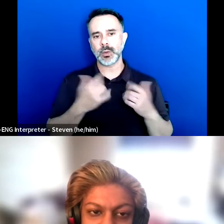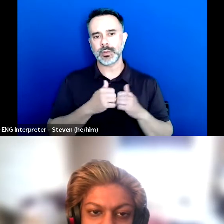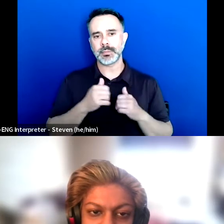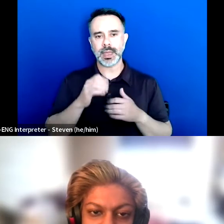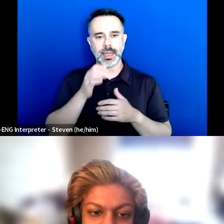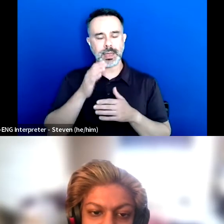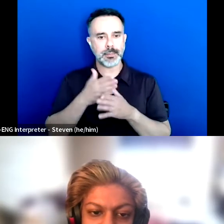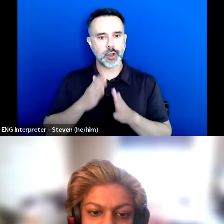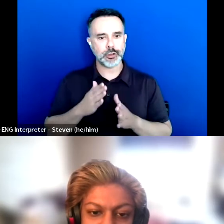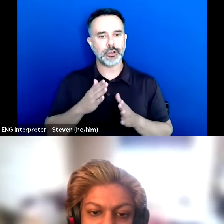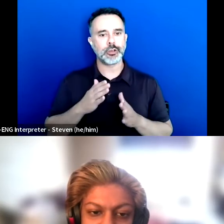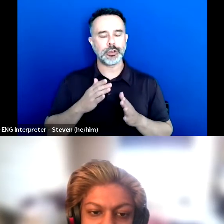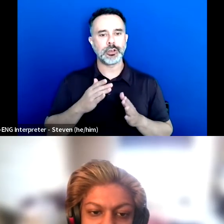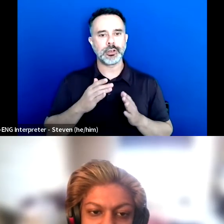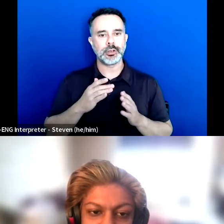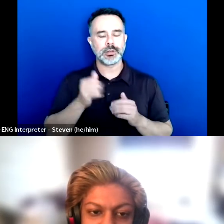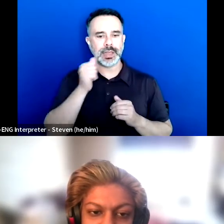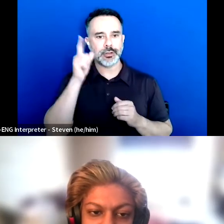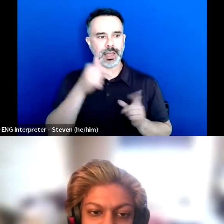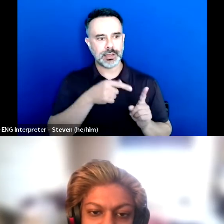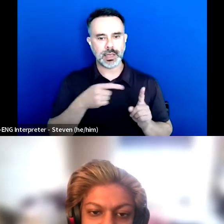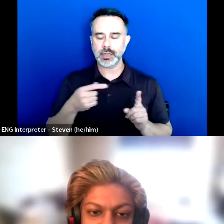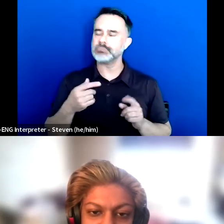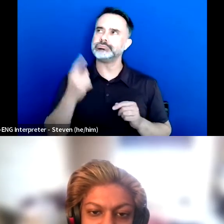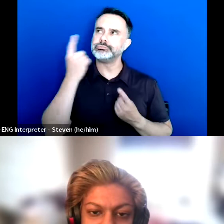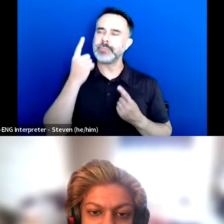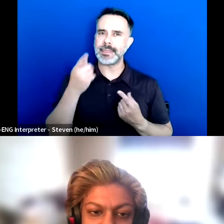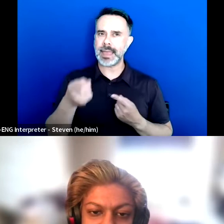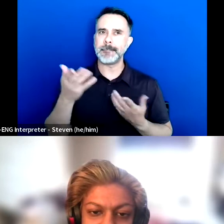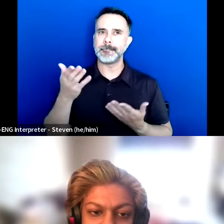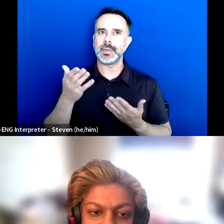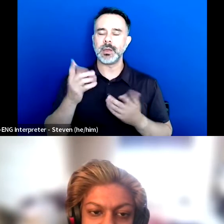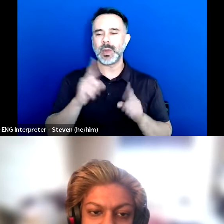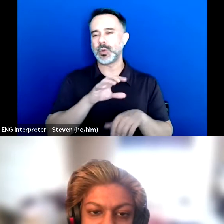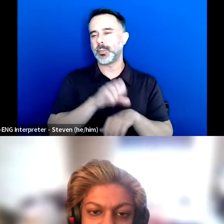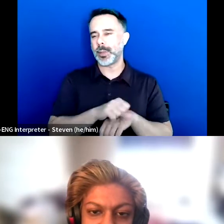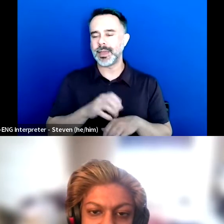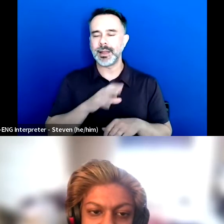And said, mm, they might ask me why I'm in a wheelchair even though it's not relevant to the appointment in any way, but there we go.